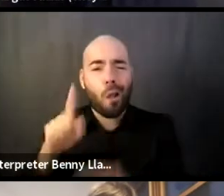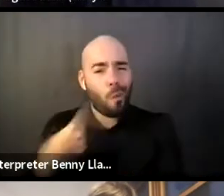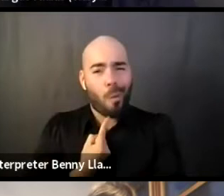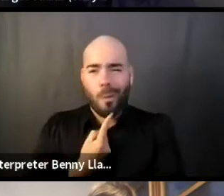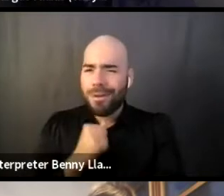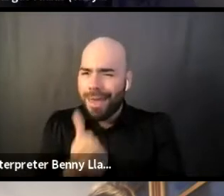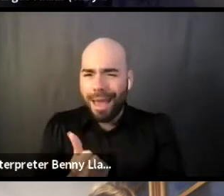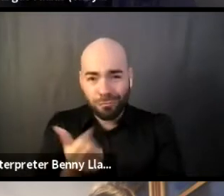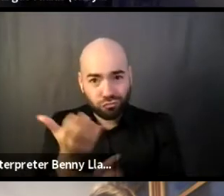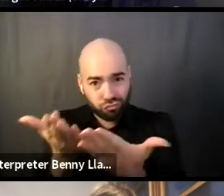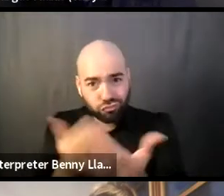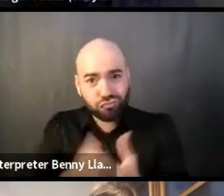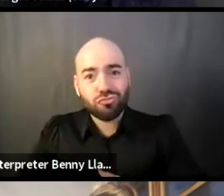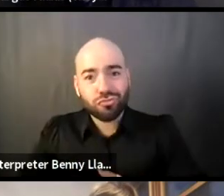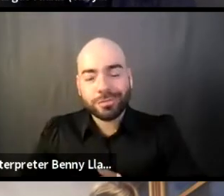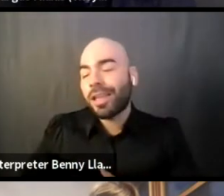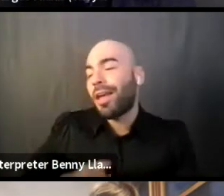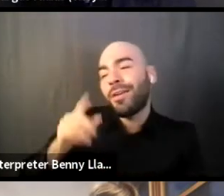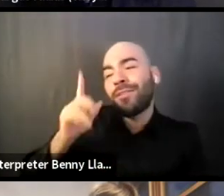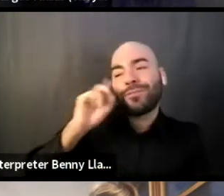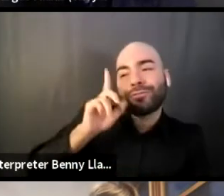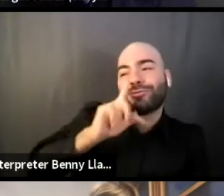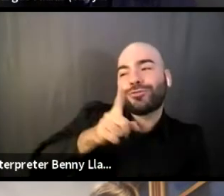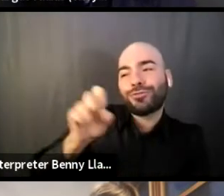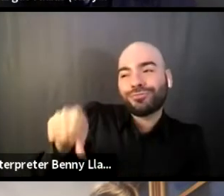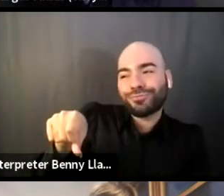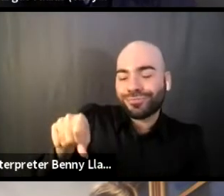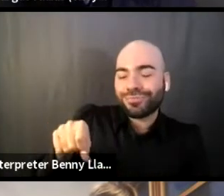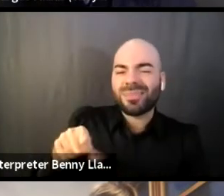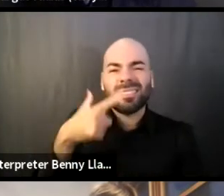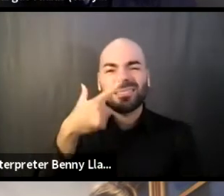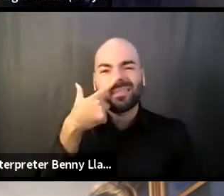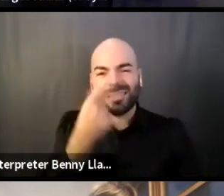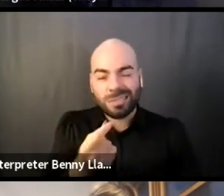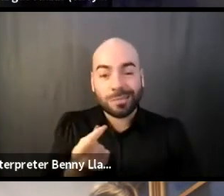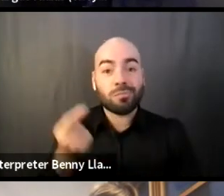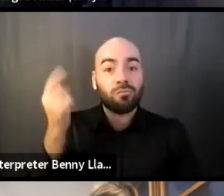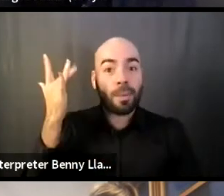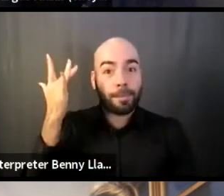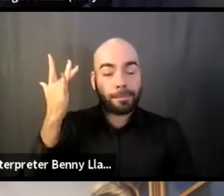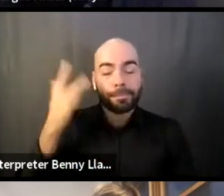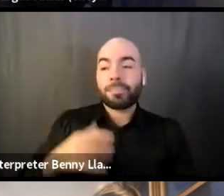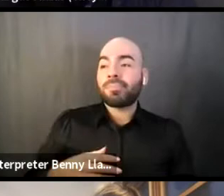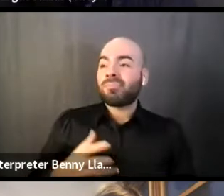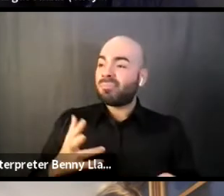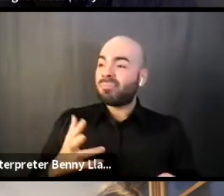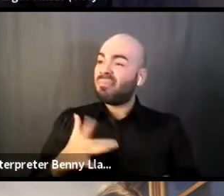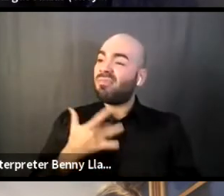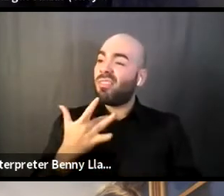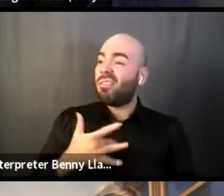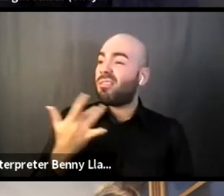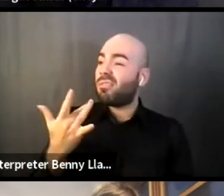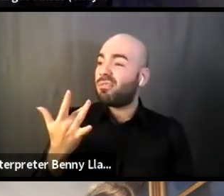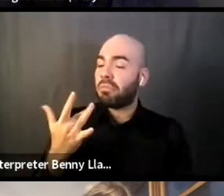Yeah, for sure. It's so interesting. I feel, as someone who like navigates the world,